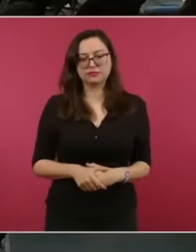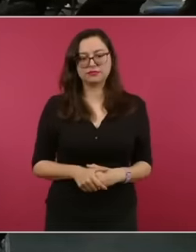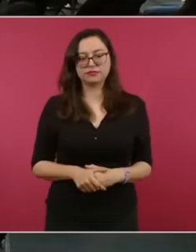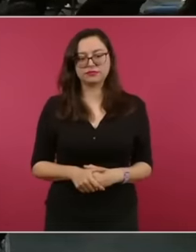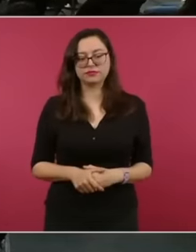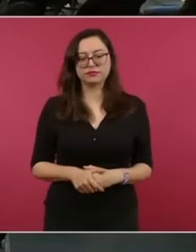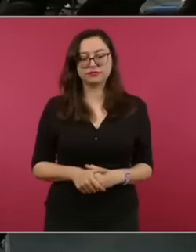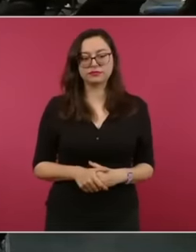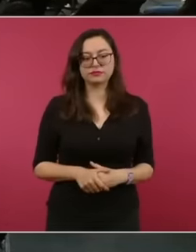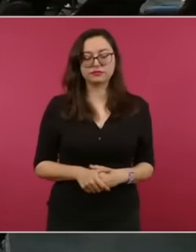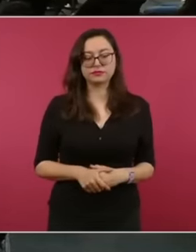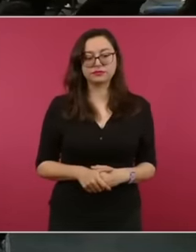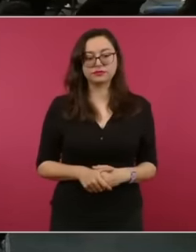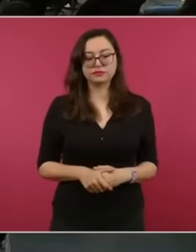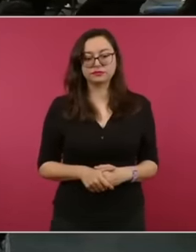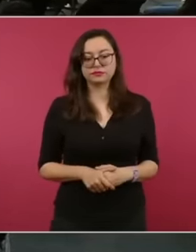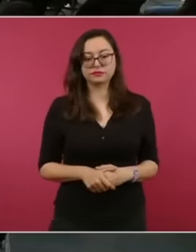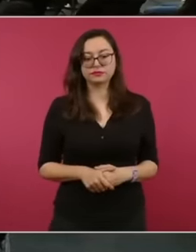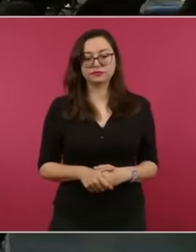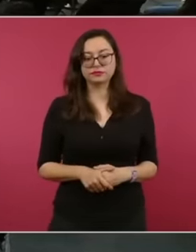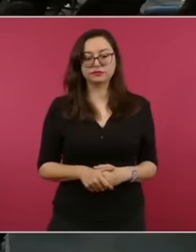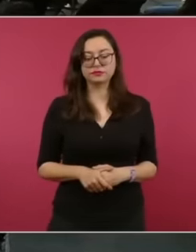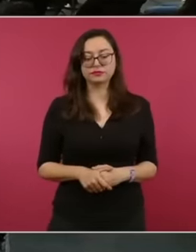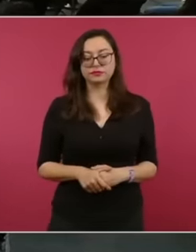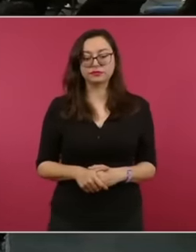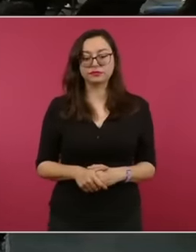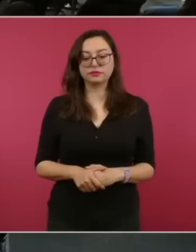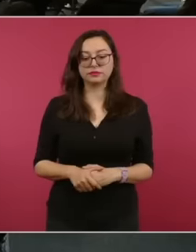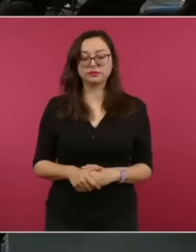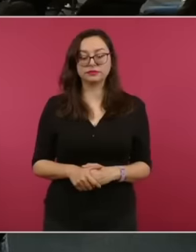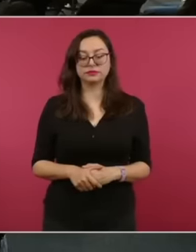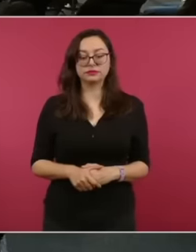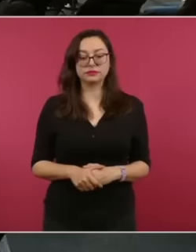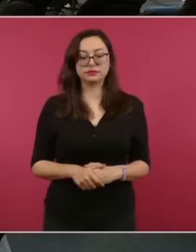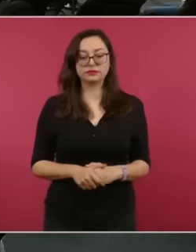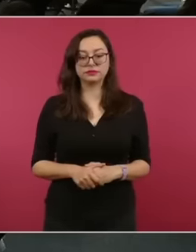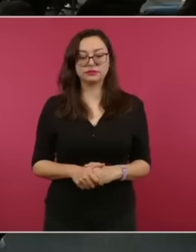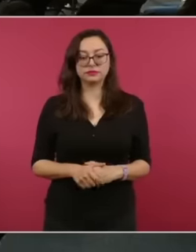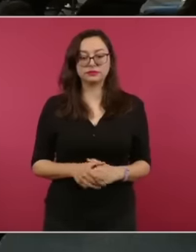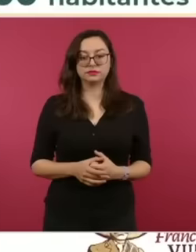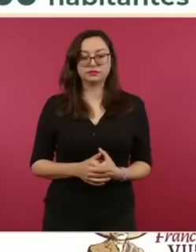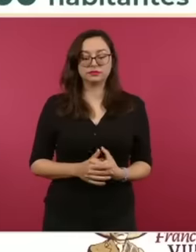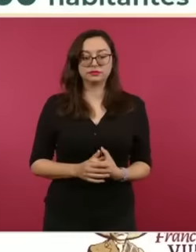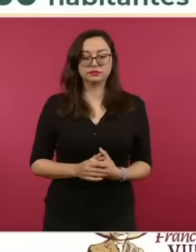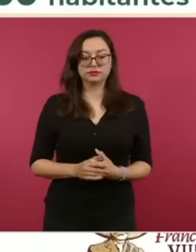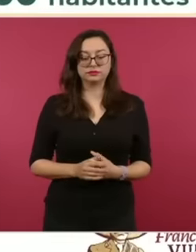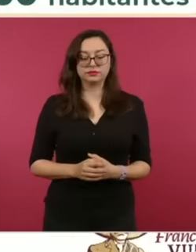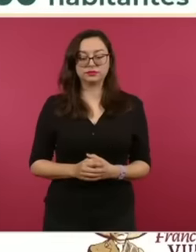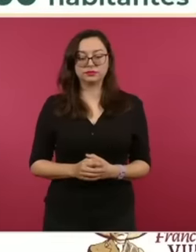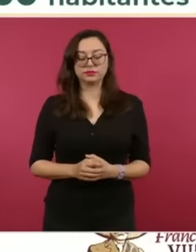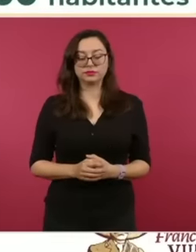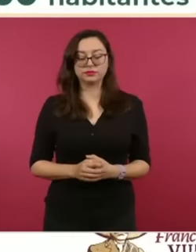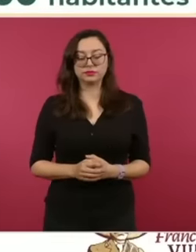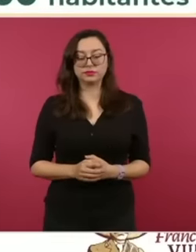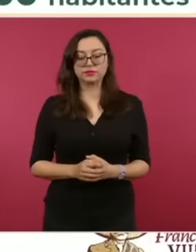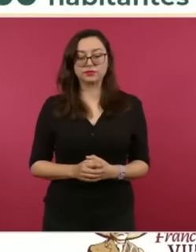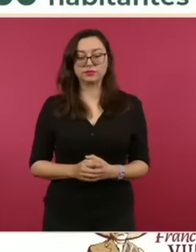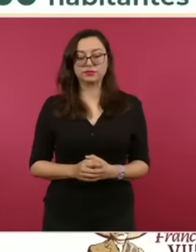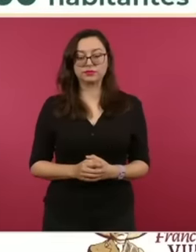Yaqui towns But why don't you put the data on poverty